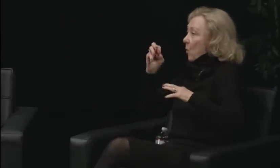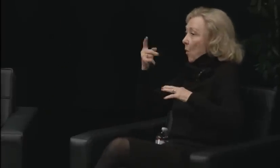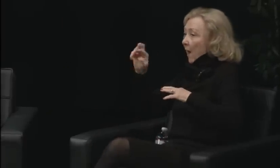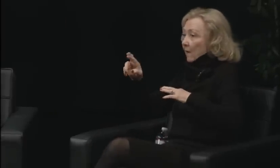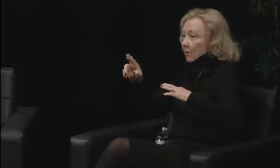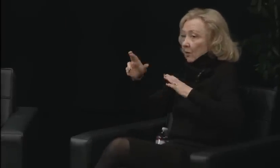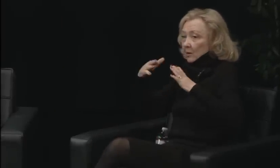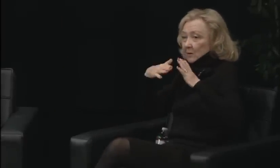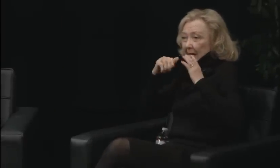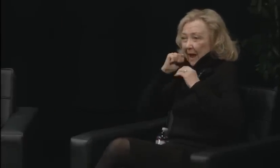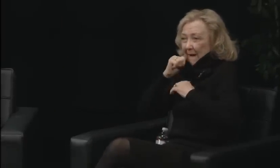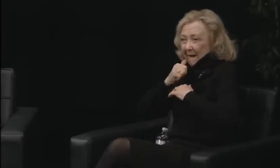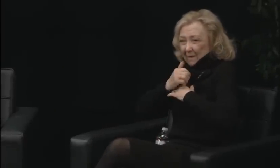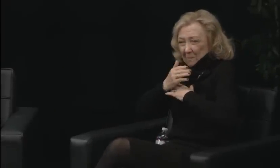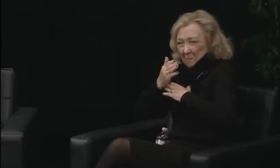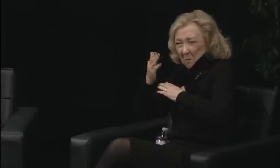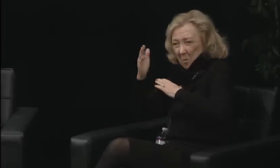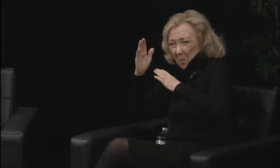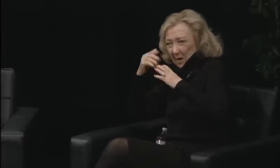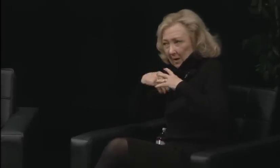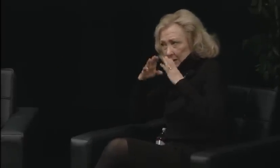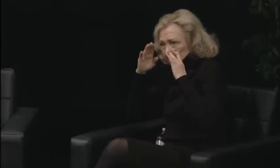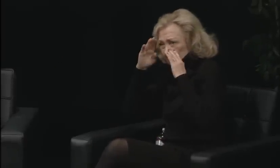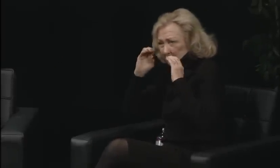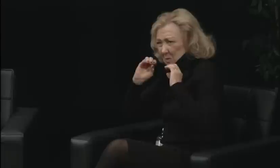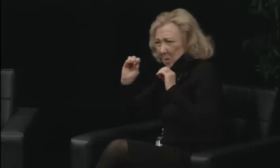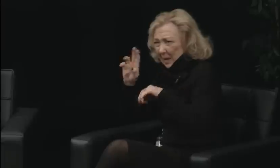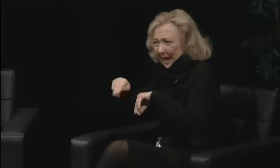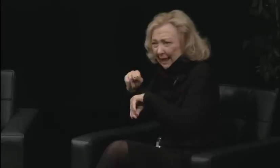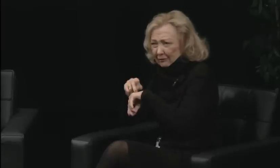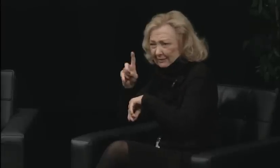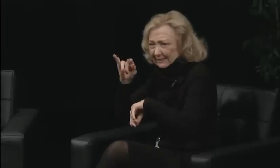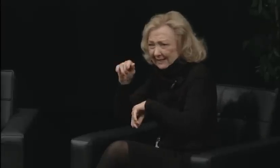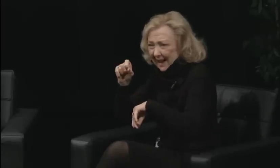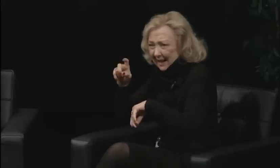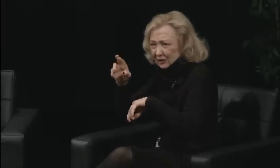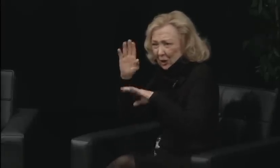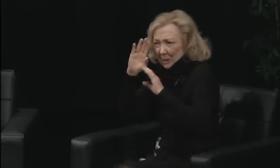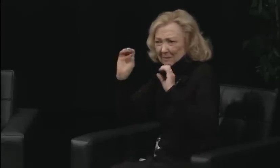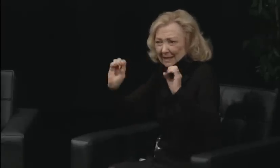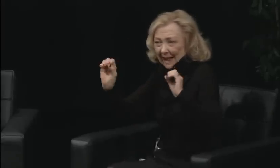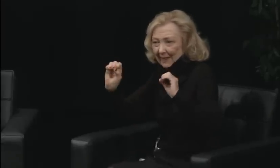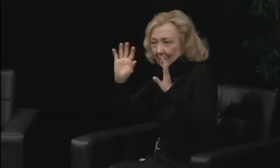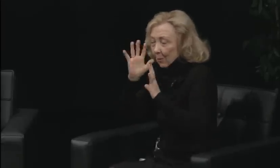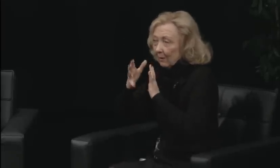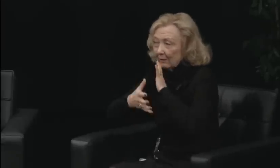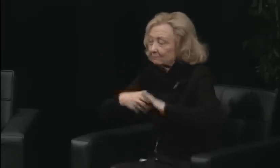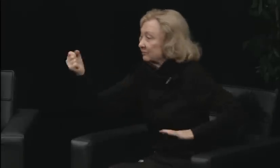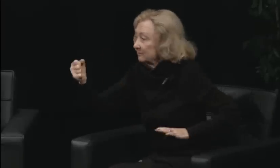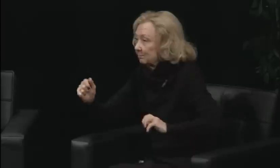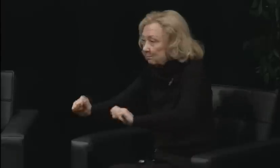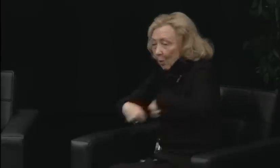I really -- that stands out, that first meeting. I knew I was standing in support after that.